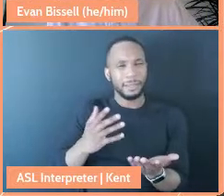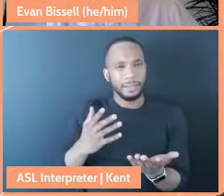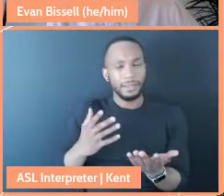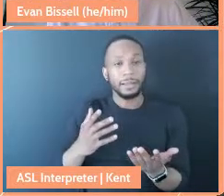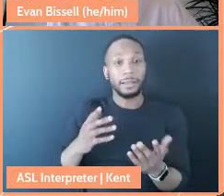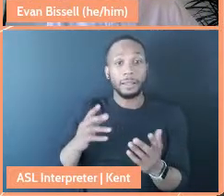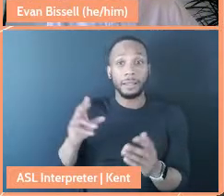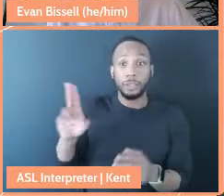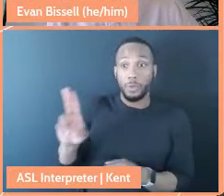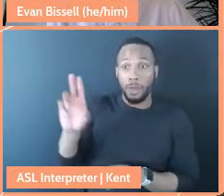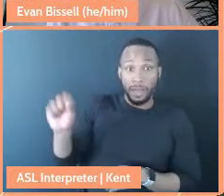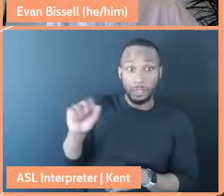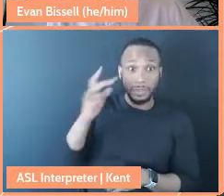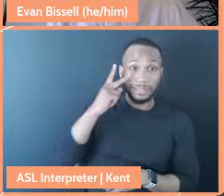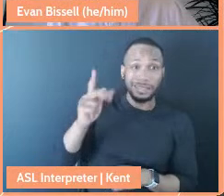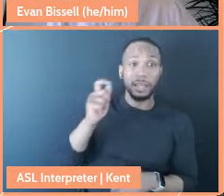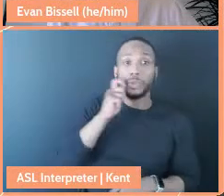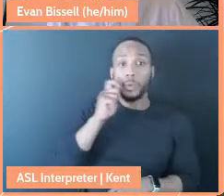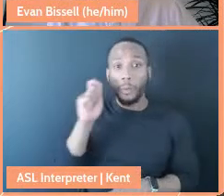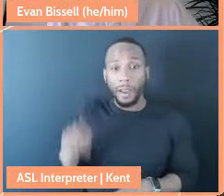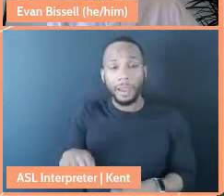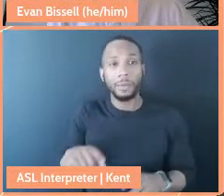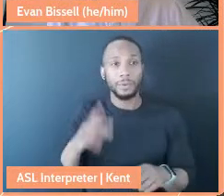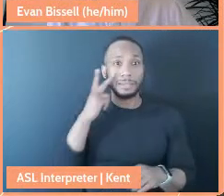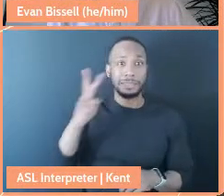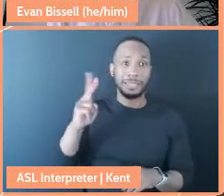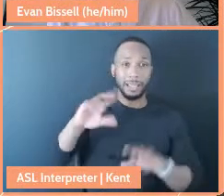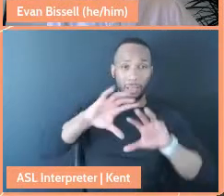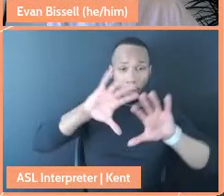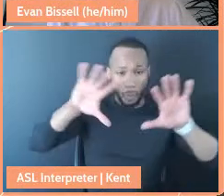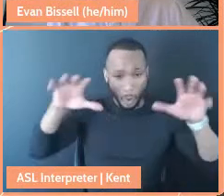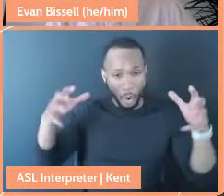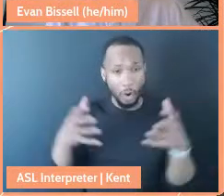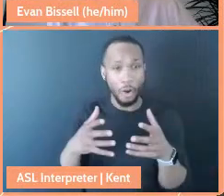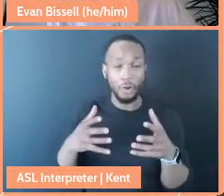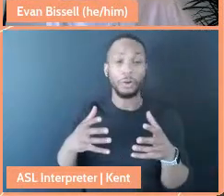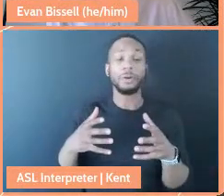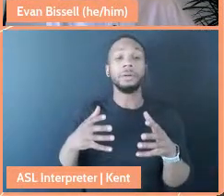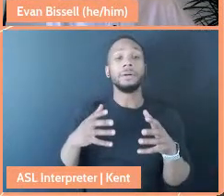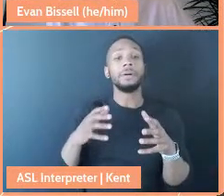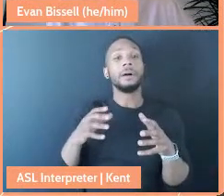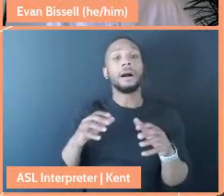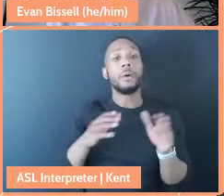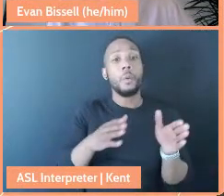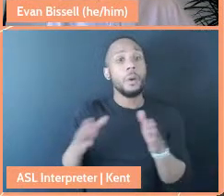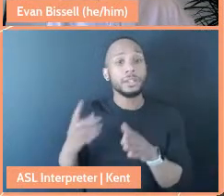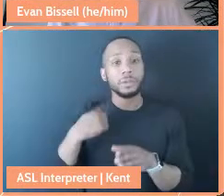see in Ukraine, what we see all over the world of ways in which we say certain people's lives